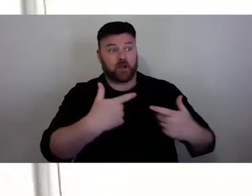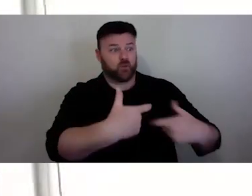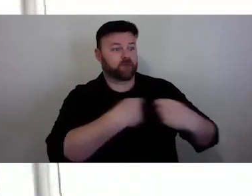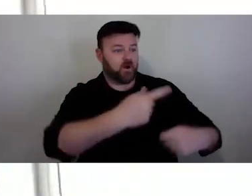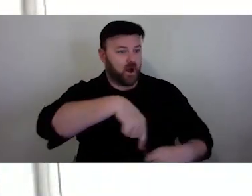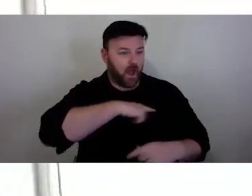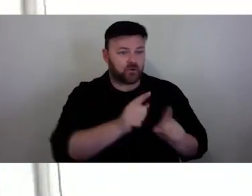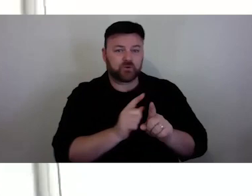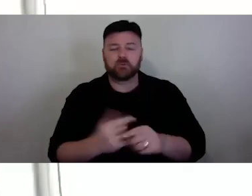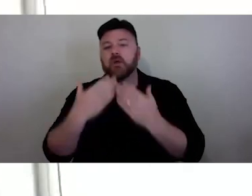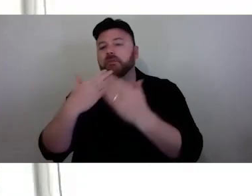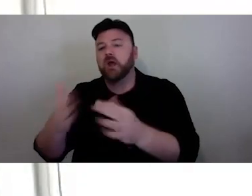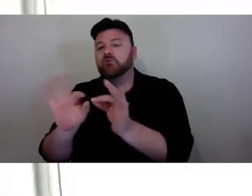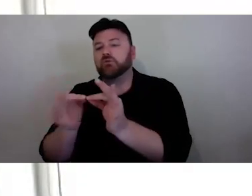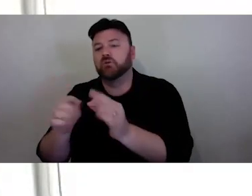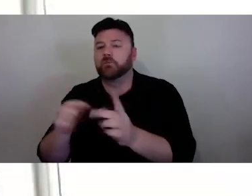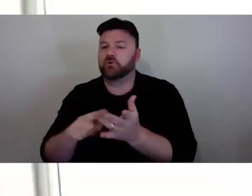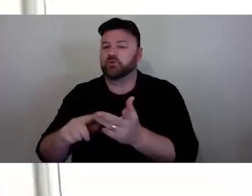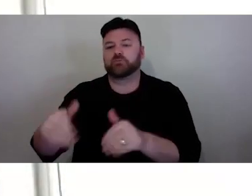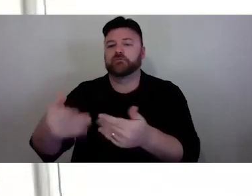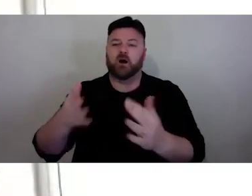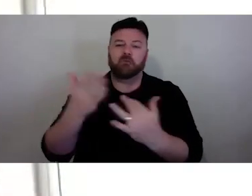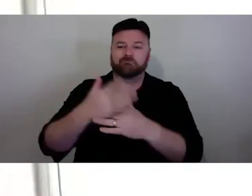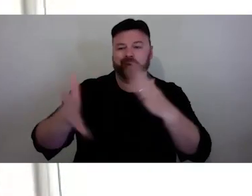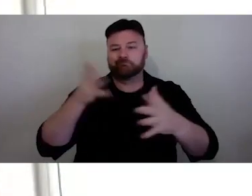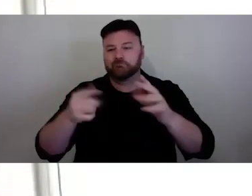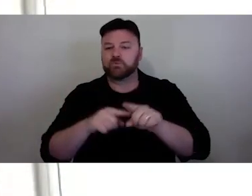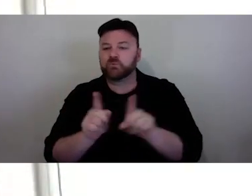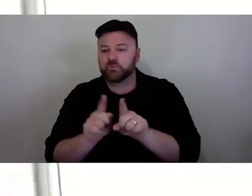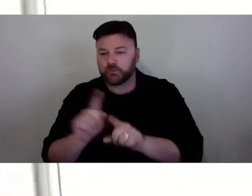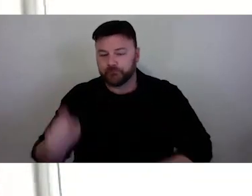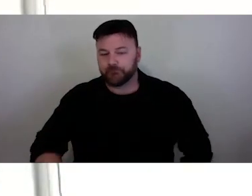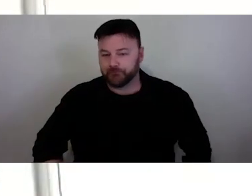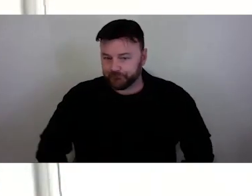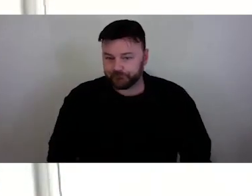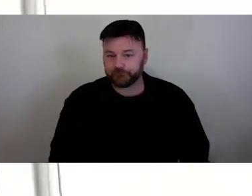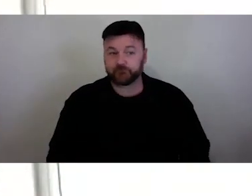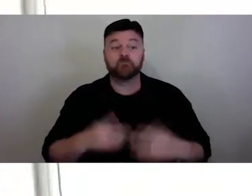interpreters for the work they are doing today. So, Collaboration: The good, the bad and the ugly.